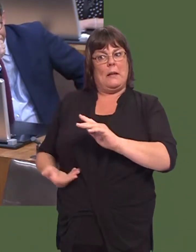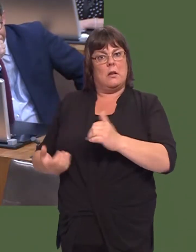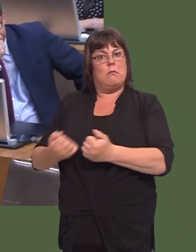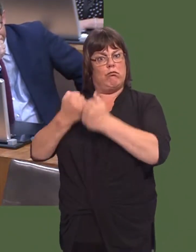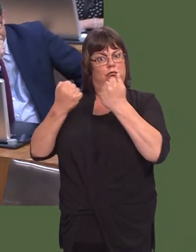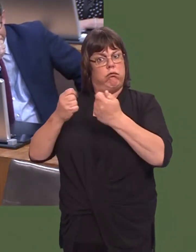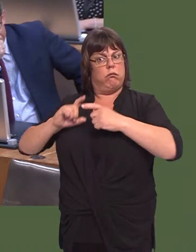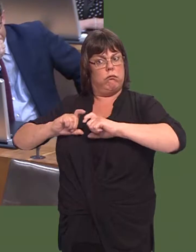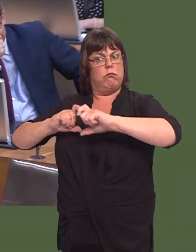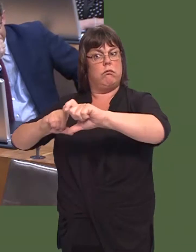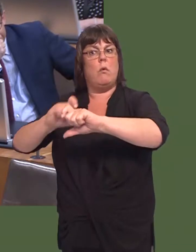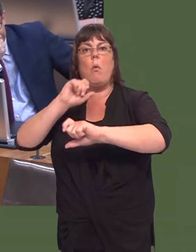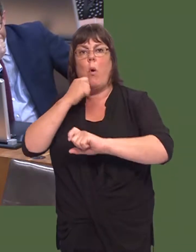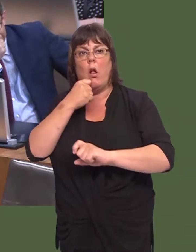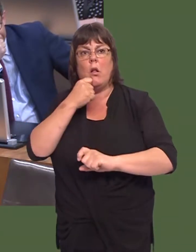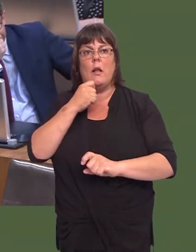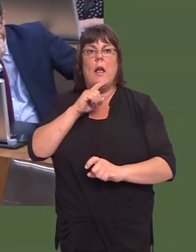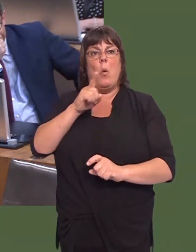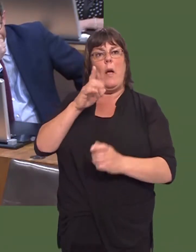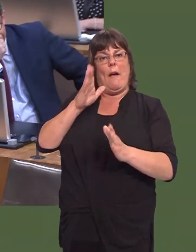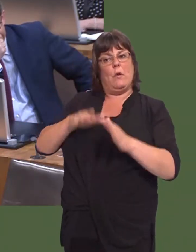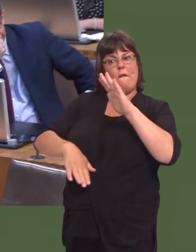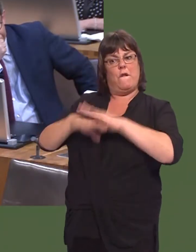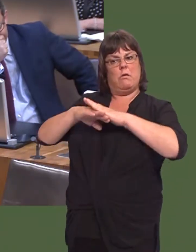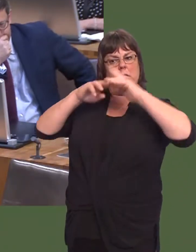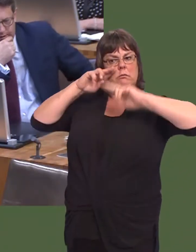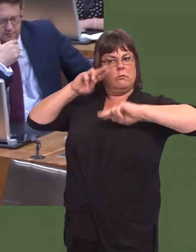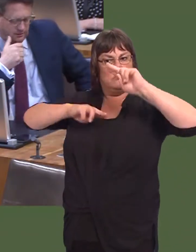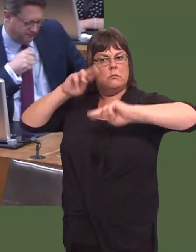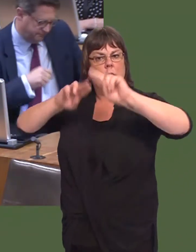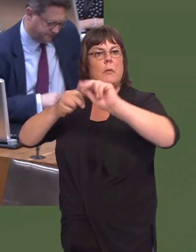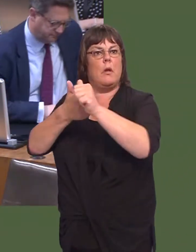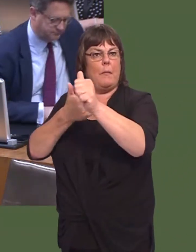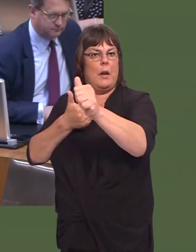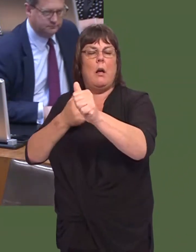I make no apologies for the due diligence process. It is robust. It has taken longer that we wouldíve wanted.